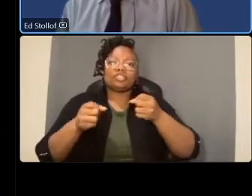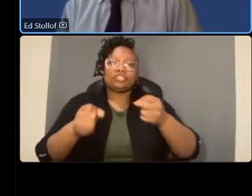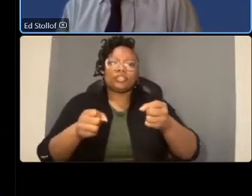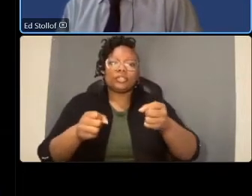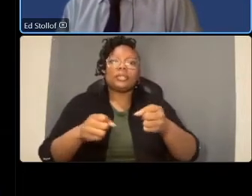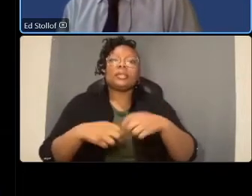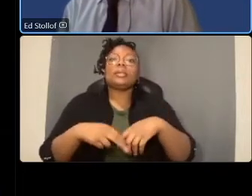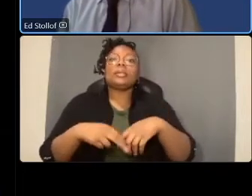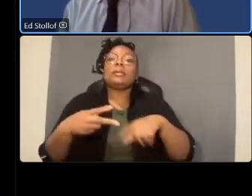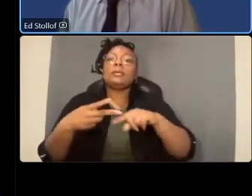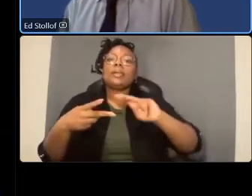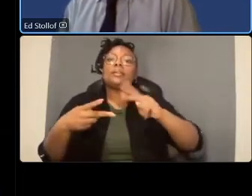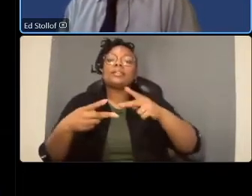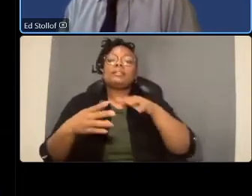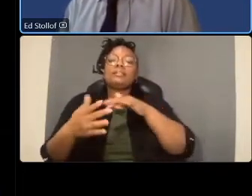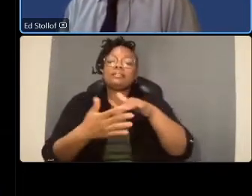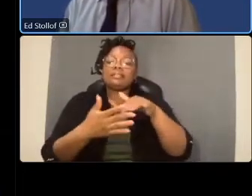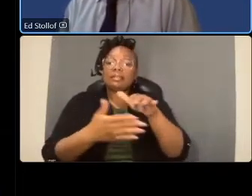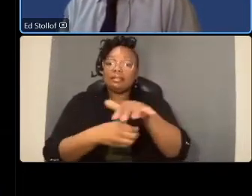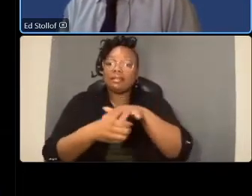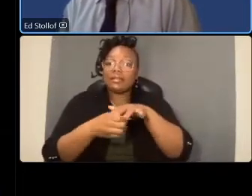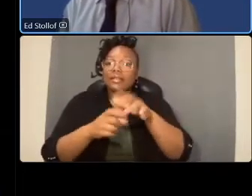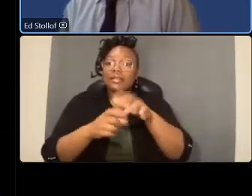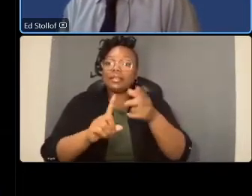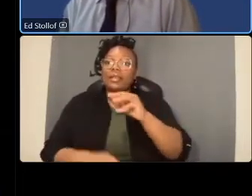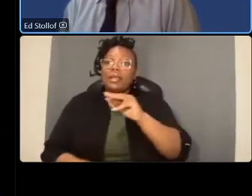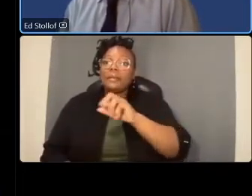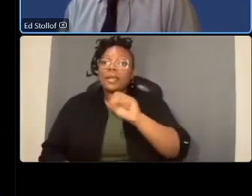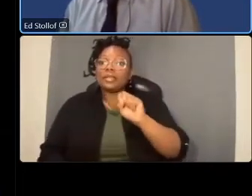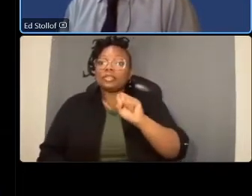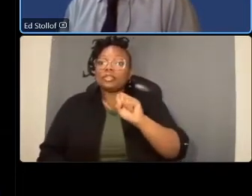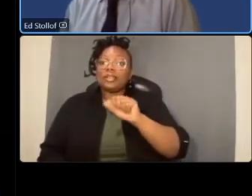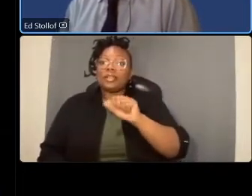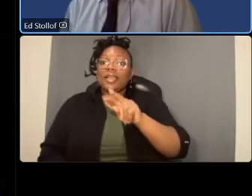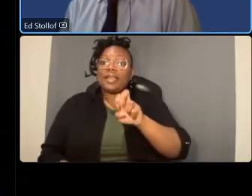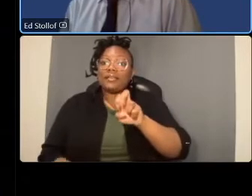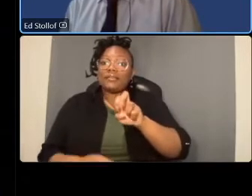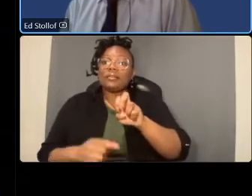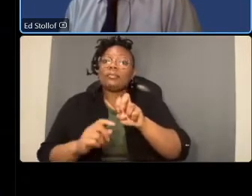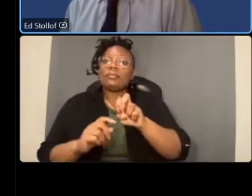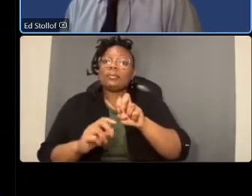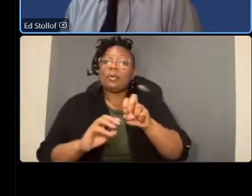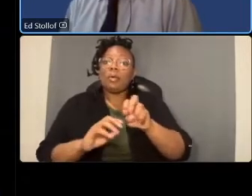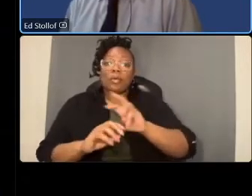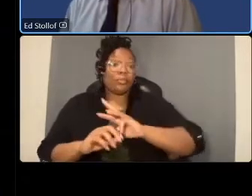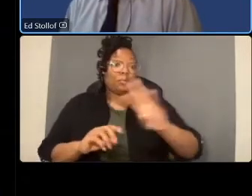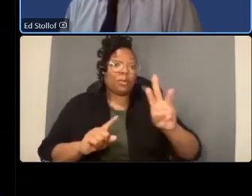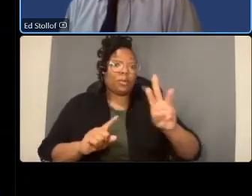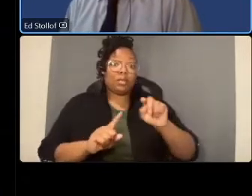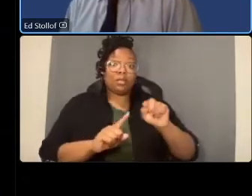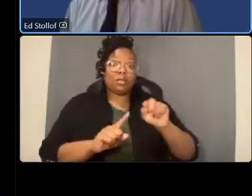study area and that goes from massachusetts avenue on the west western avenue on the